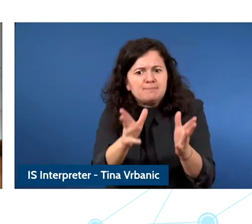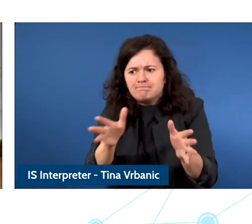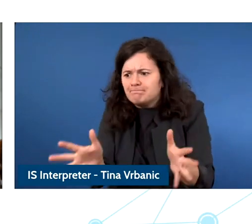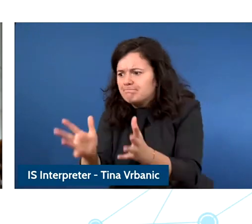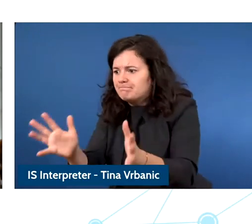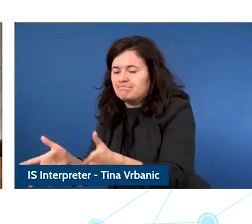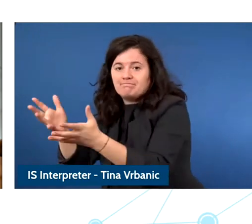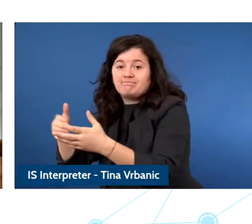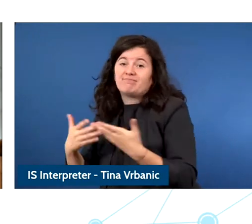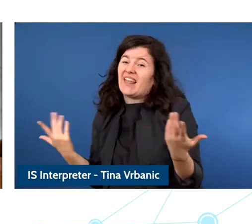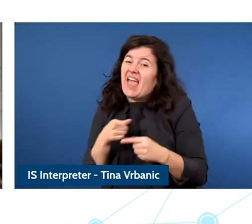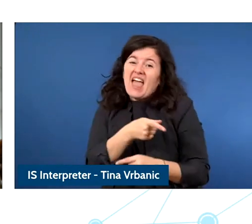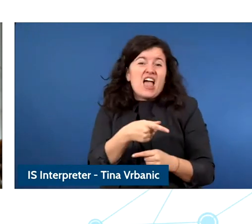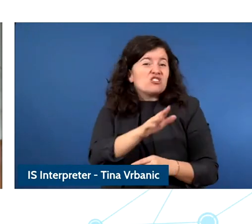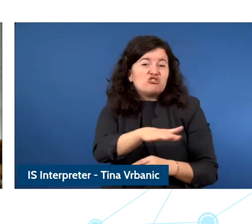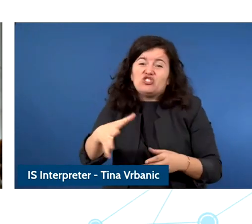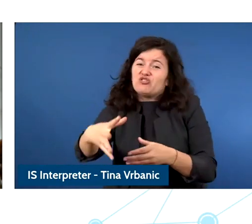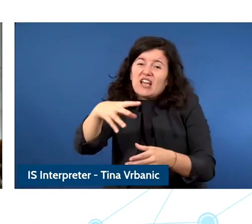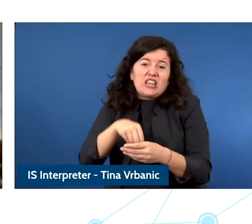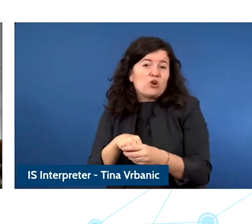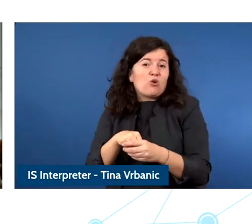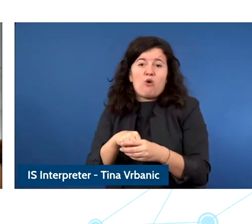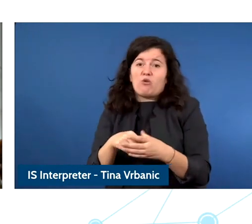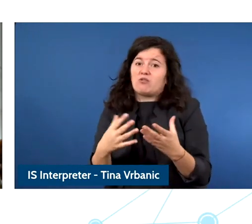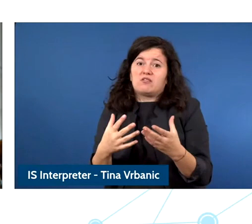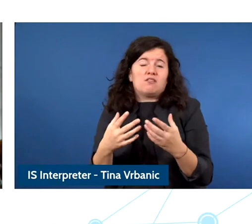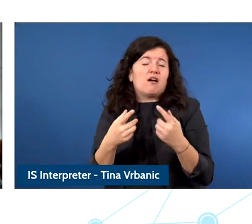happen at various different stages and when we talk about the children and the